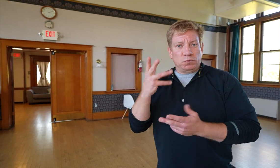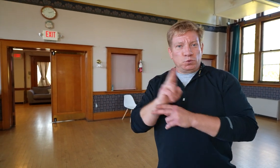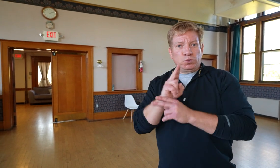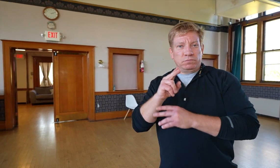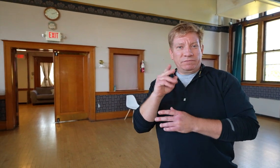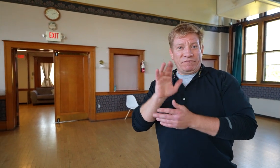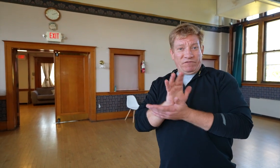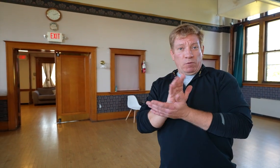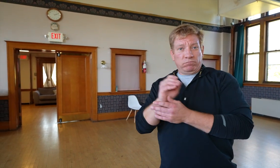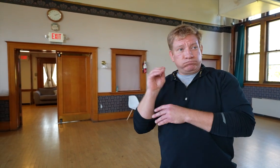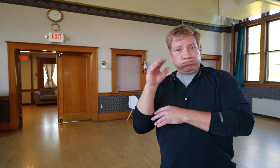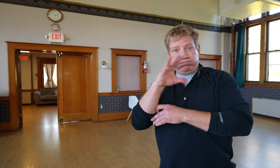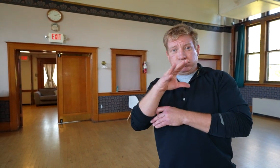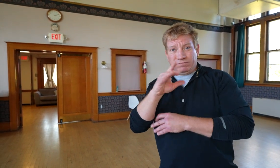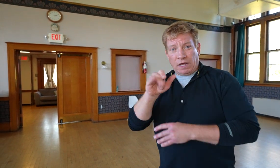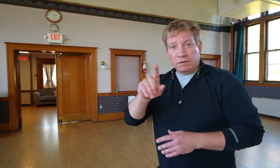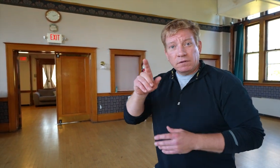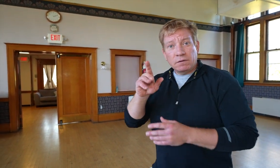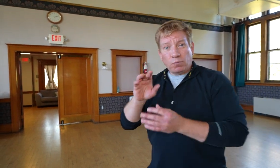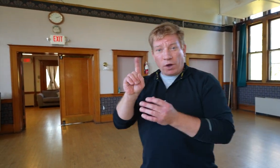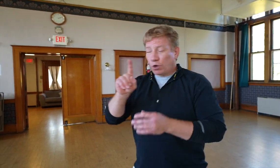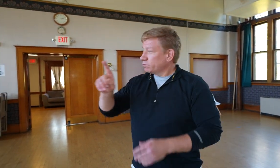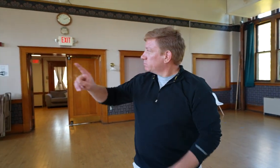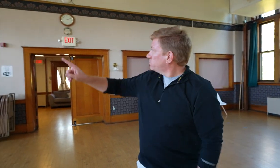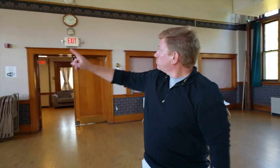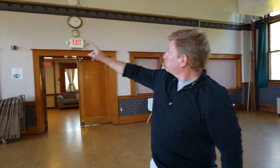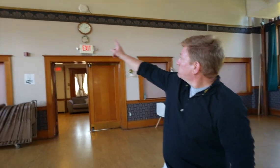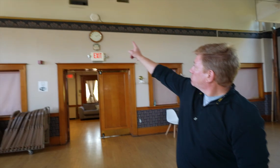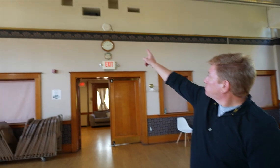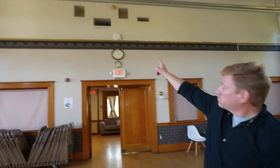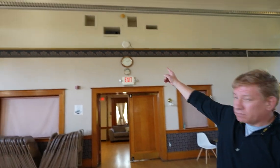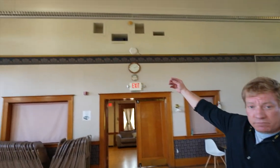So they would have a film projector up here.